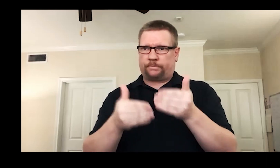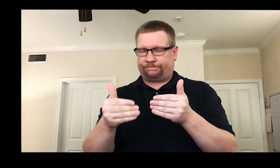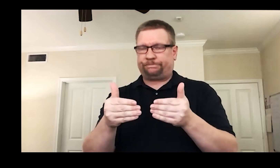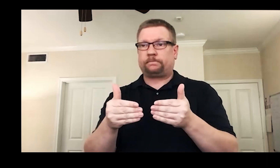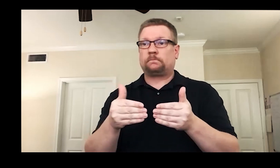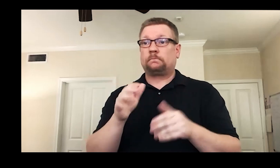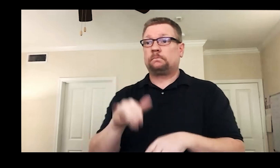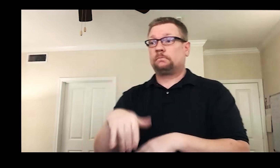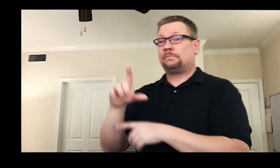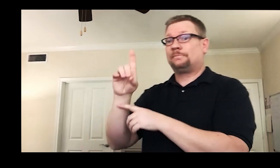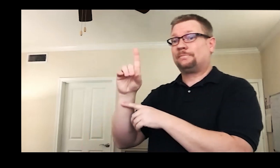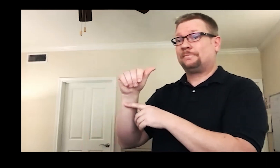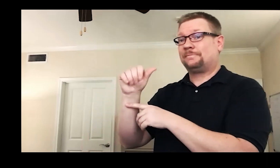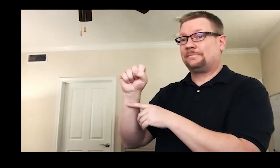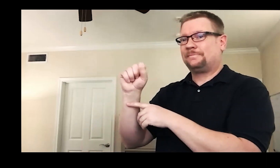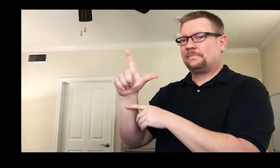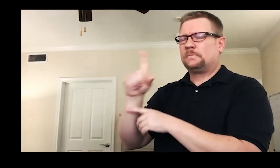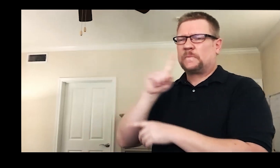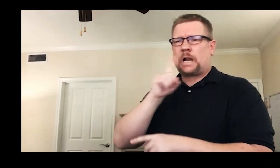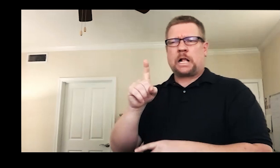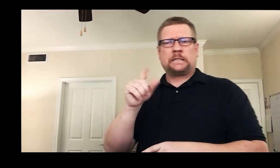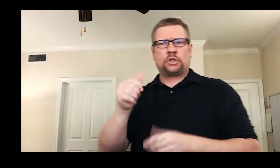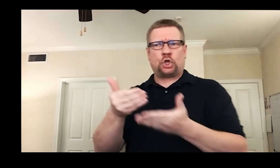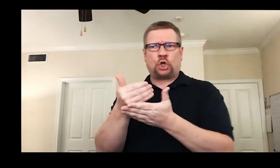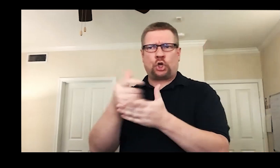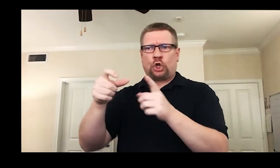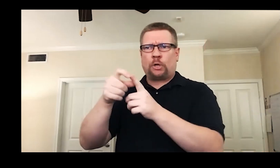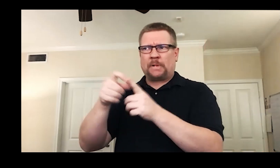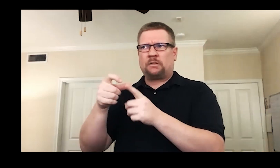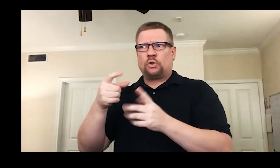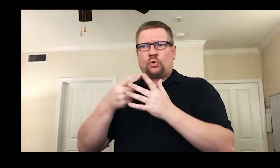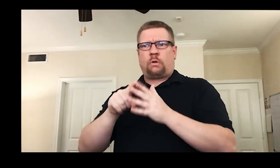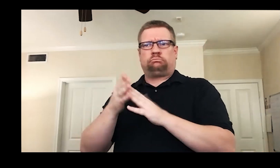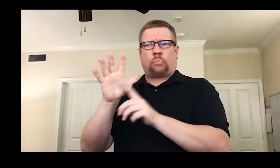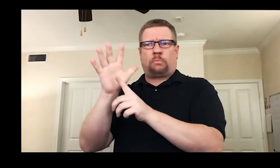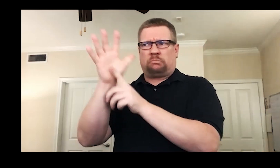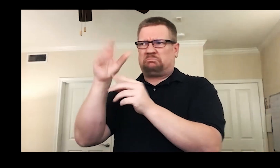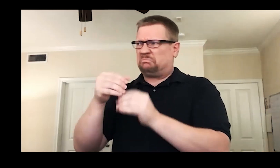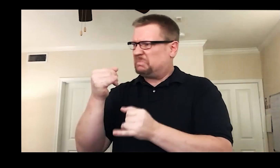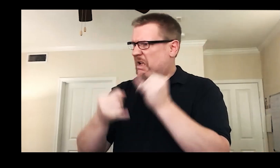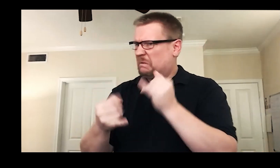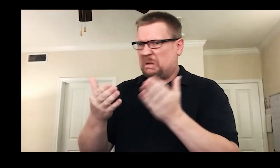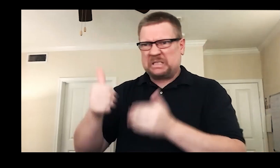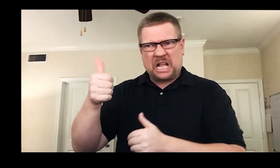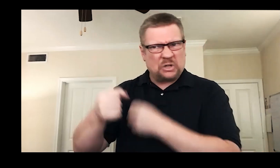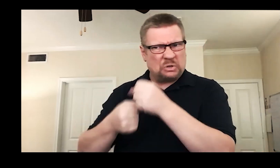to focus on the translation process. DASL is a role that has come about in